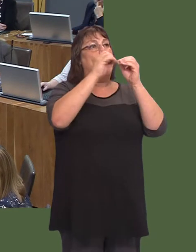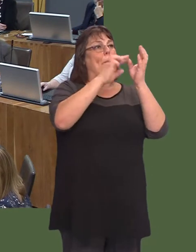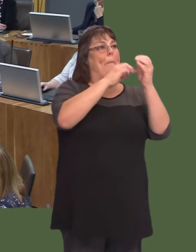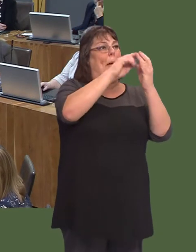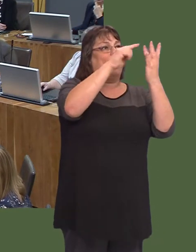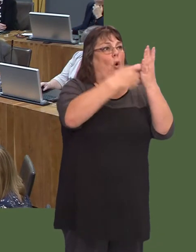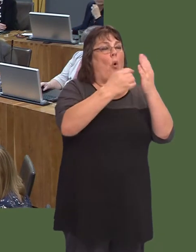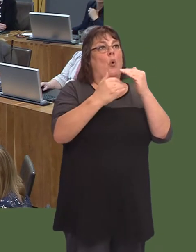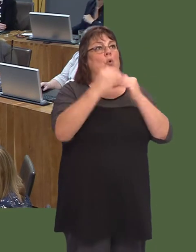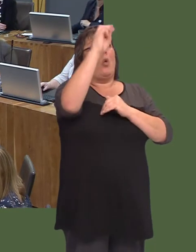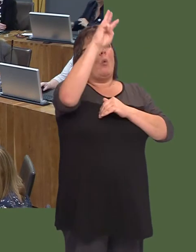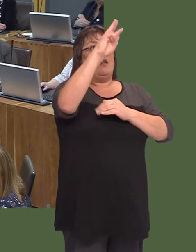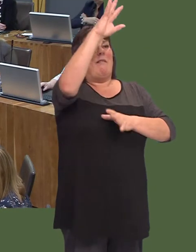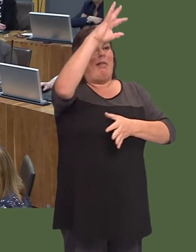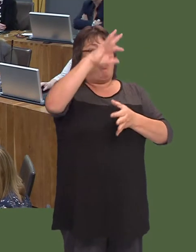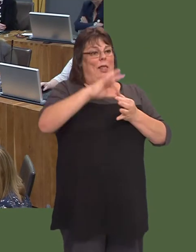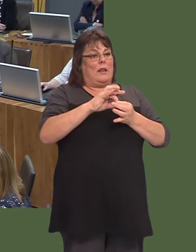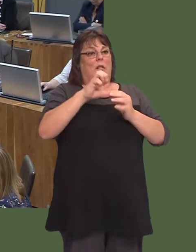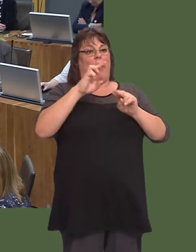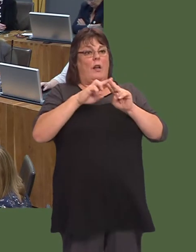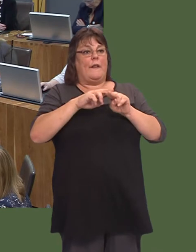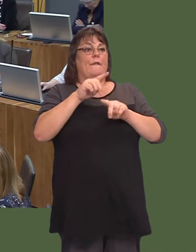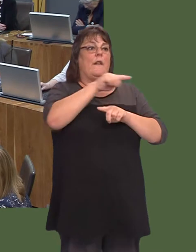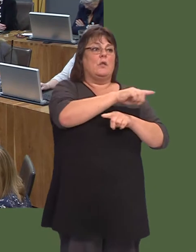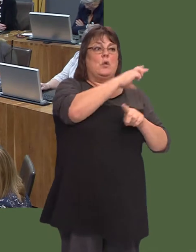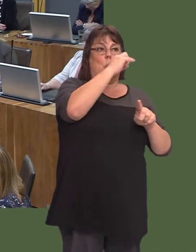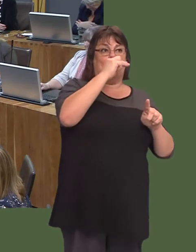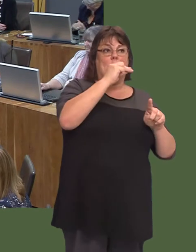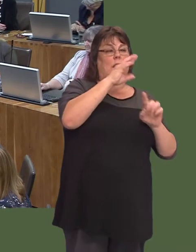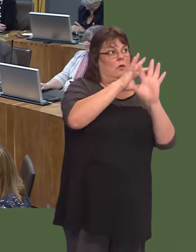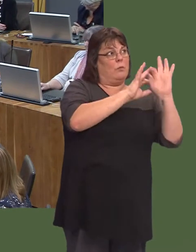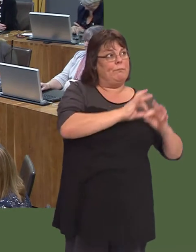is tied inómore completely with Cardiff and Swansea, and that we move to put in place